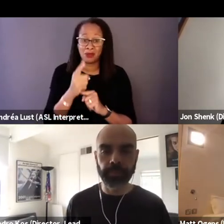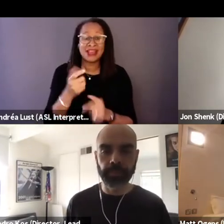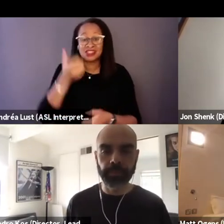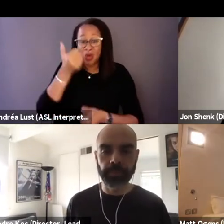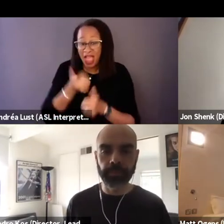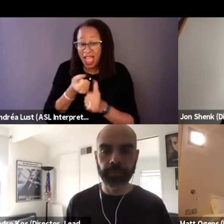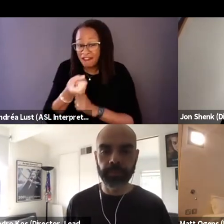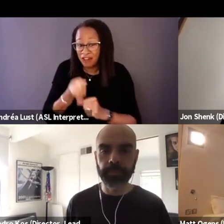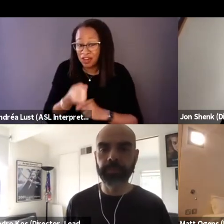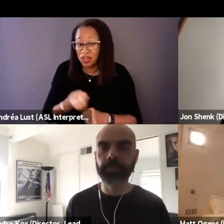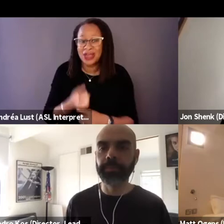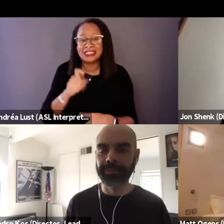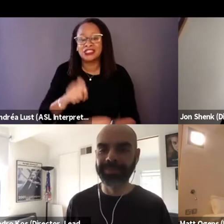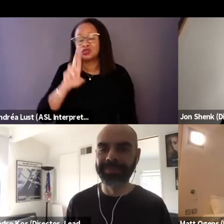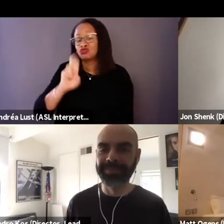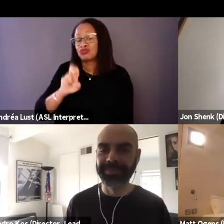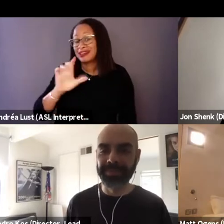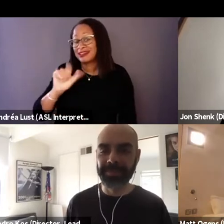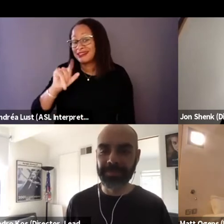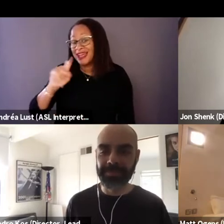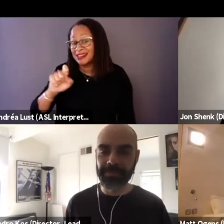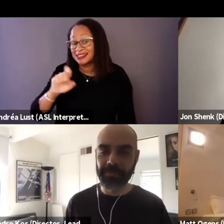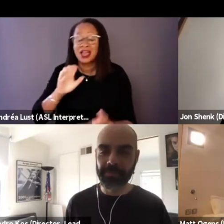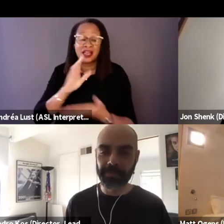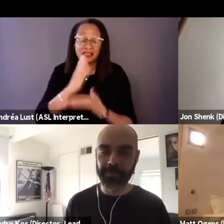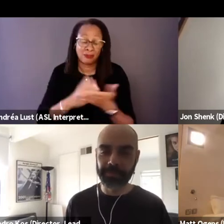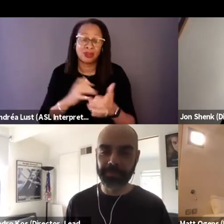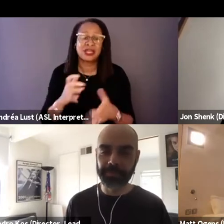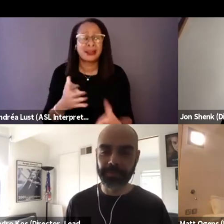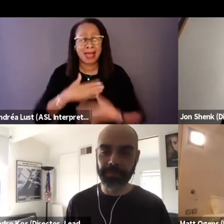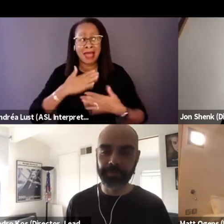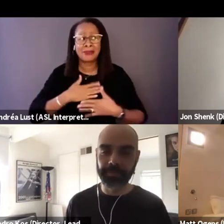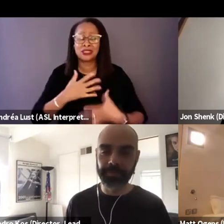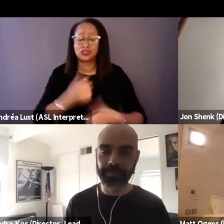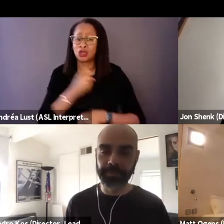'cause they'd graduate. And I'm glad it took that long because it took me to Amaree.